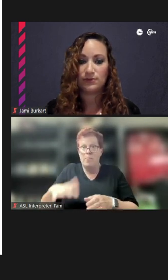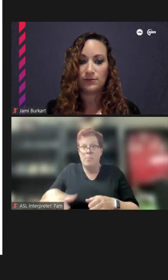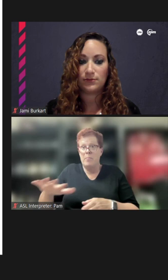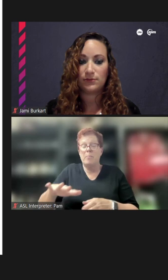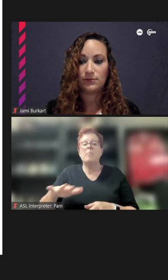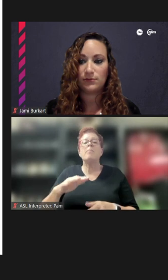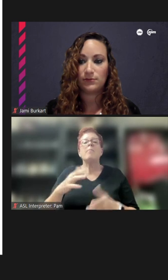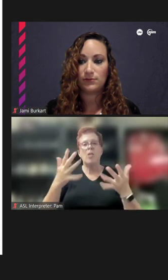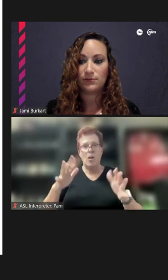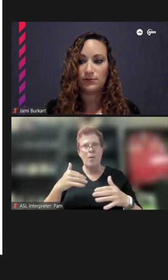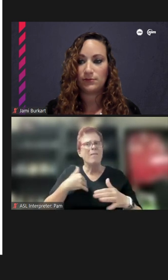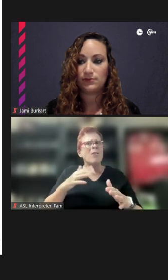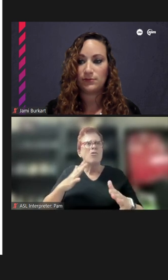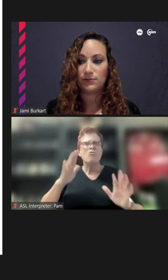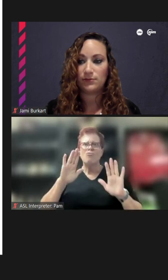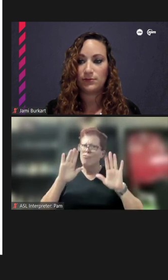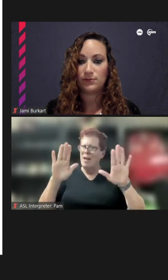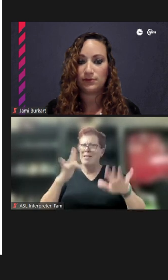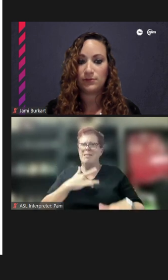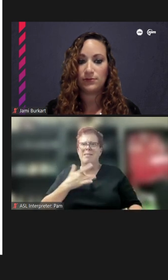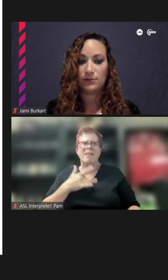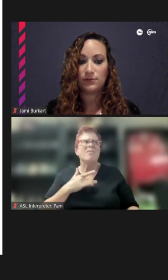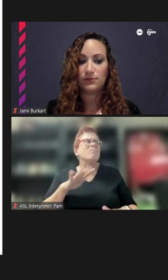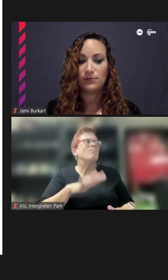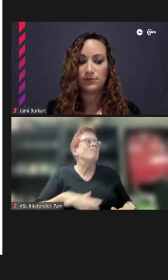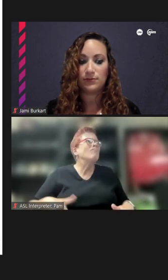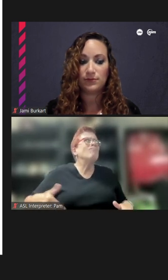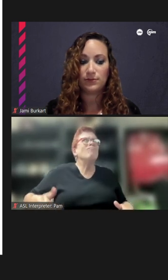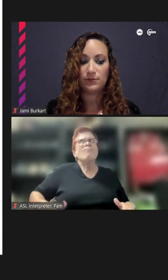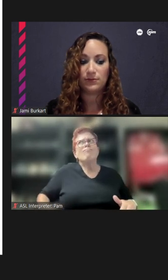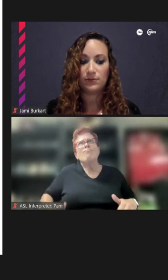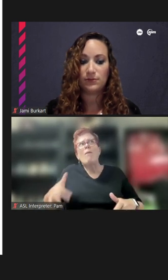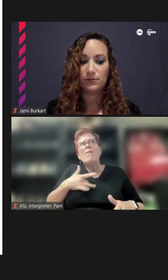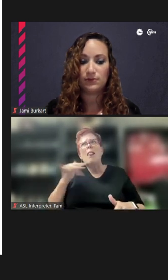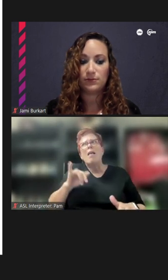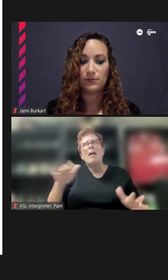already gotten a great sense of kind of what this neighborhood is all about, and I said